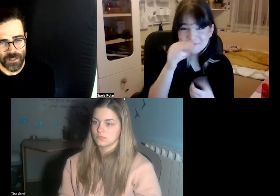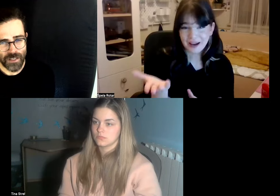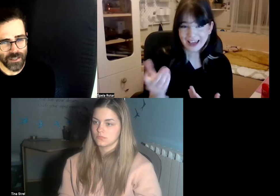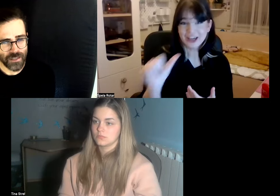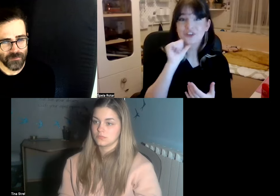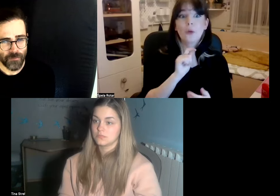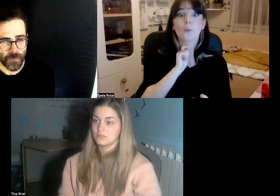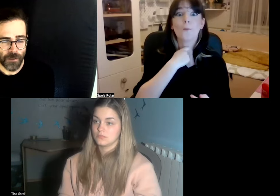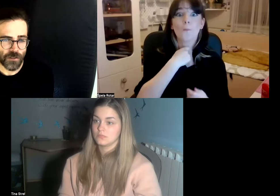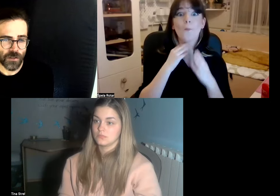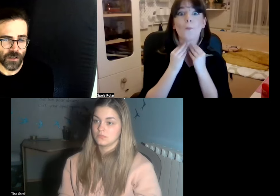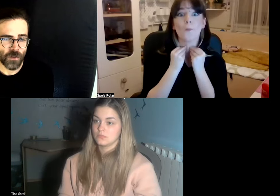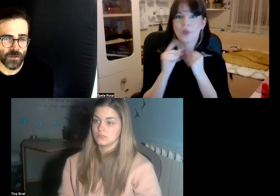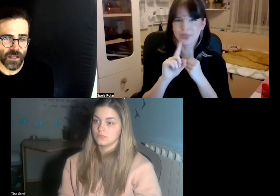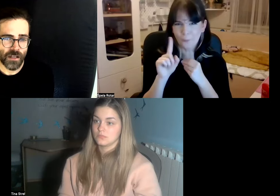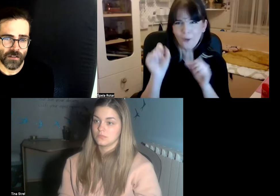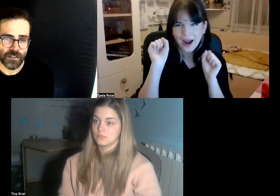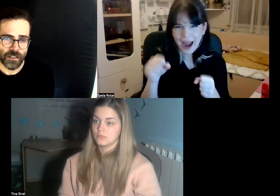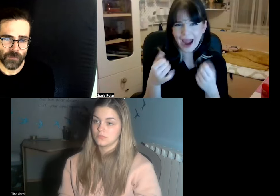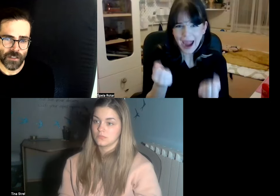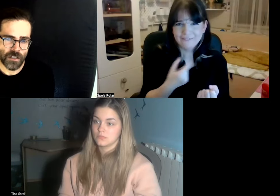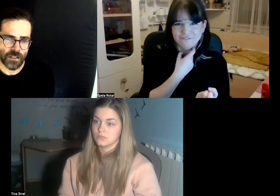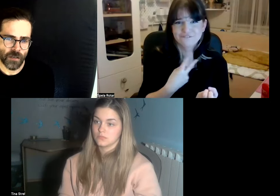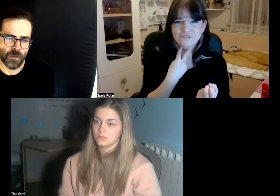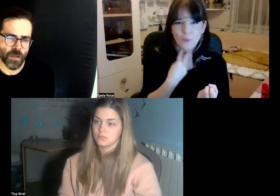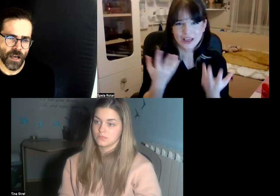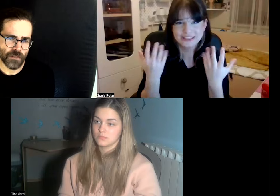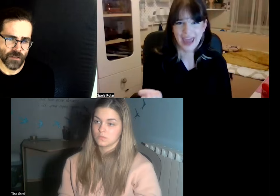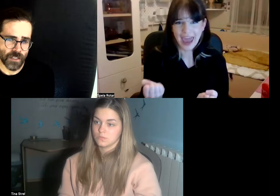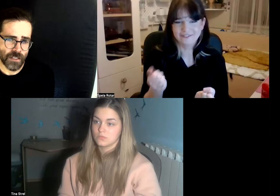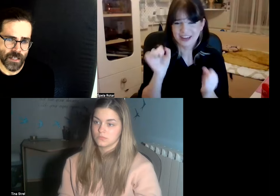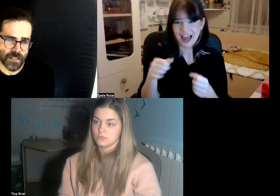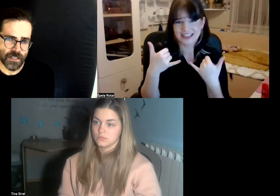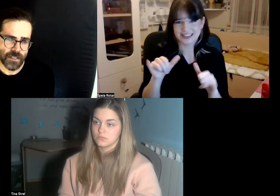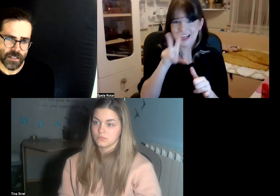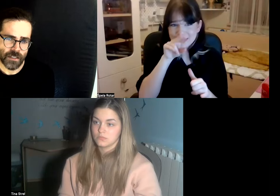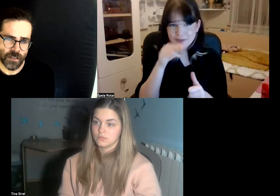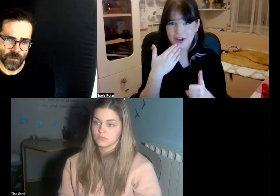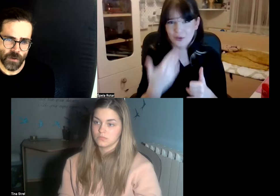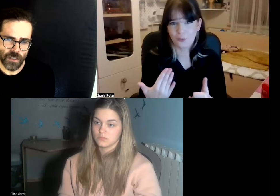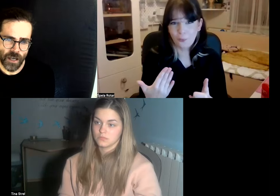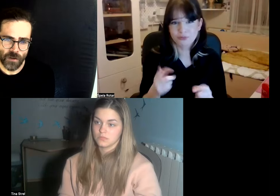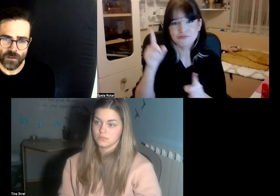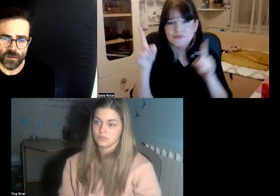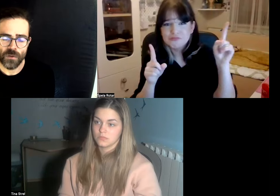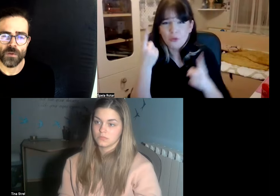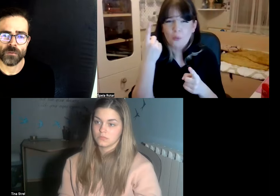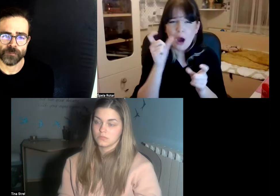it's something that she didn't go together I mean it's not I mean we have the ability as Tina was pointing out to